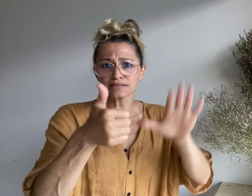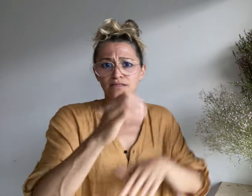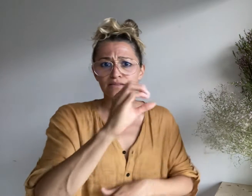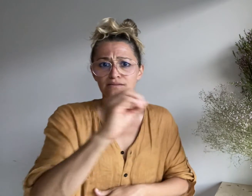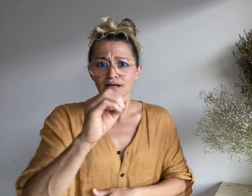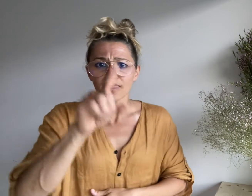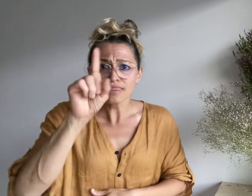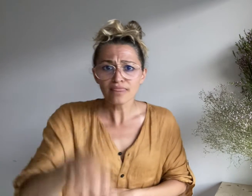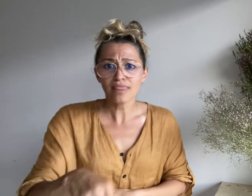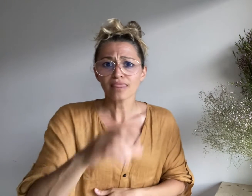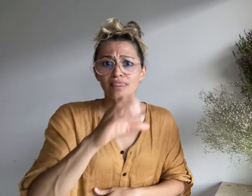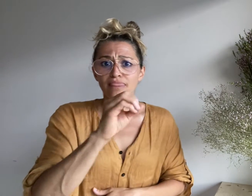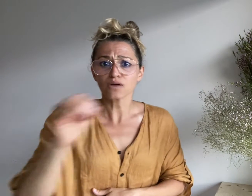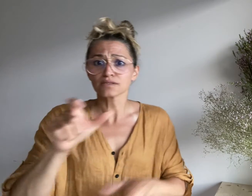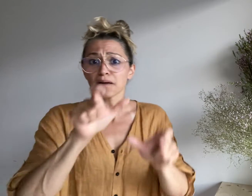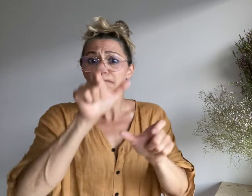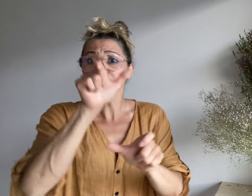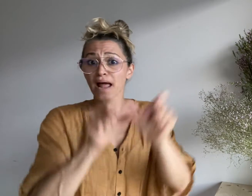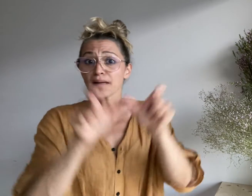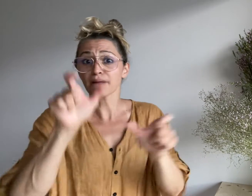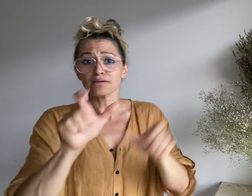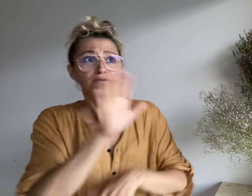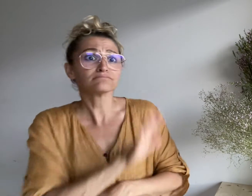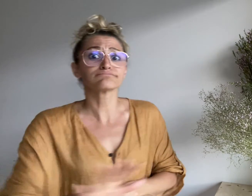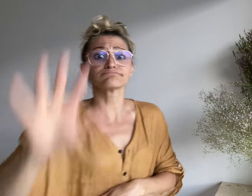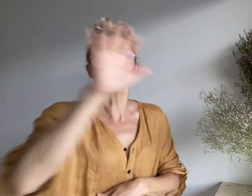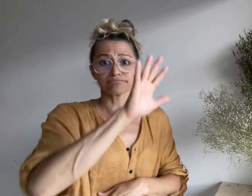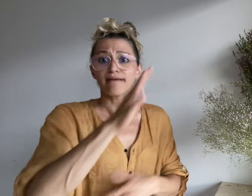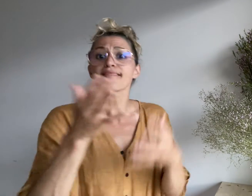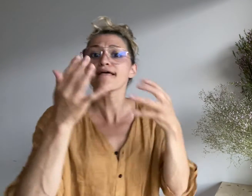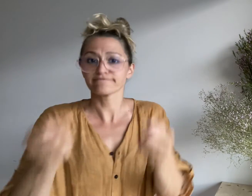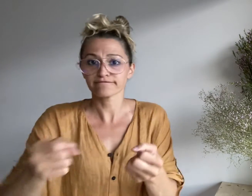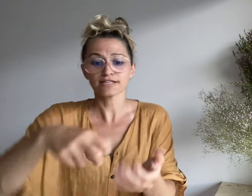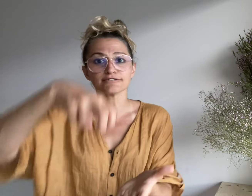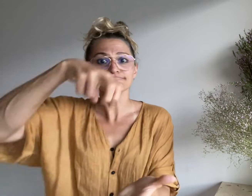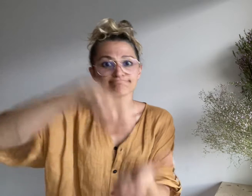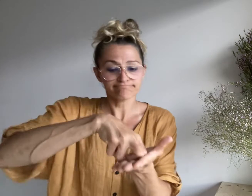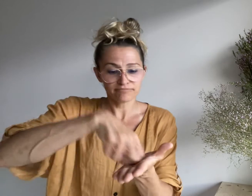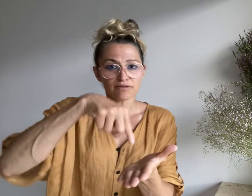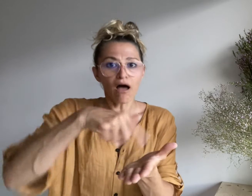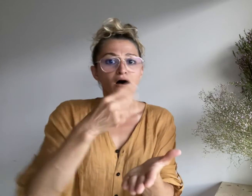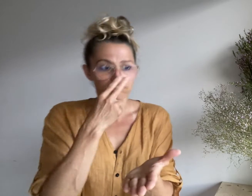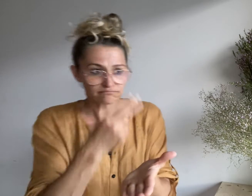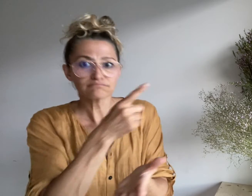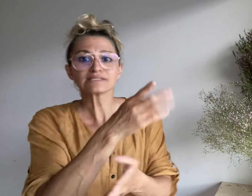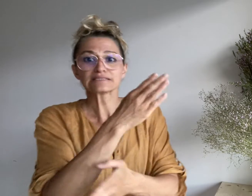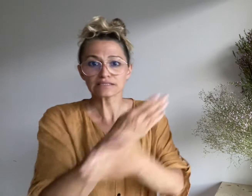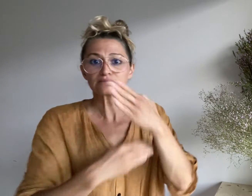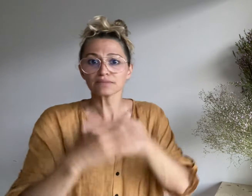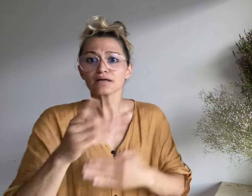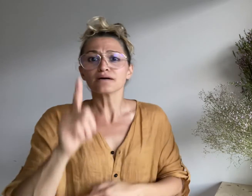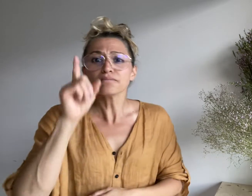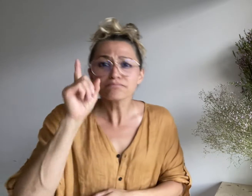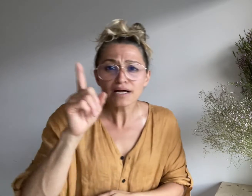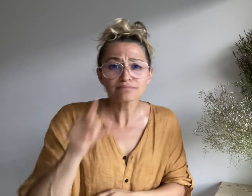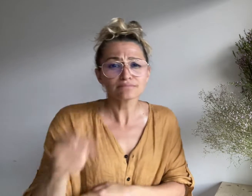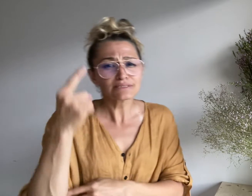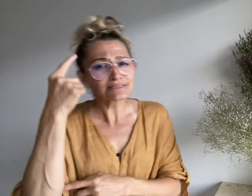are registered as disabled, but they estimate that around